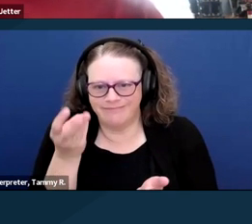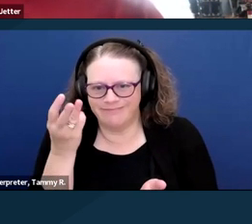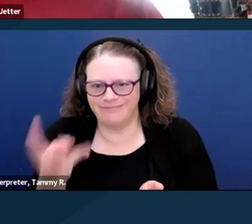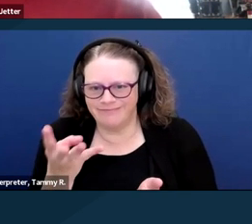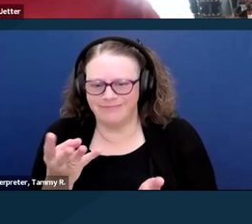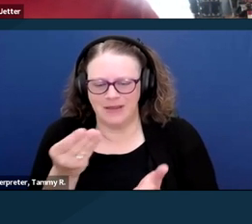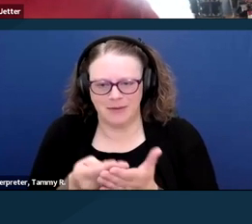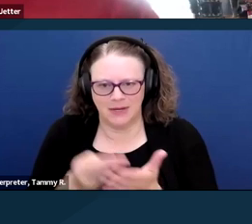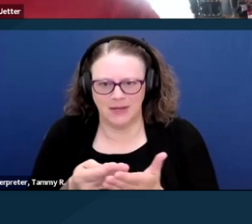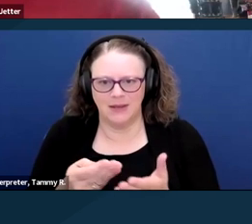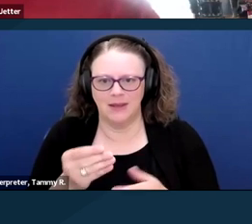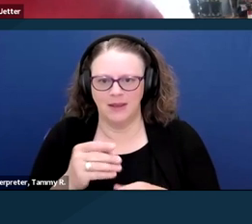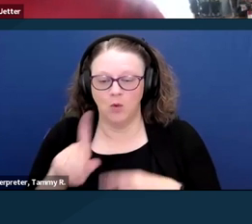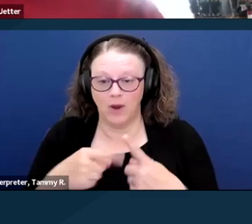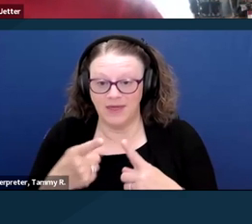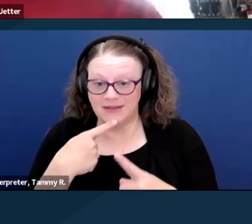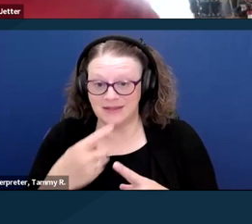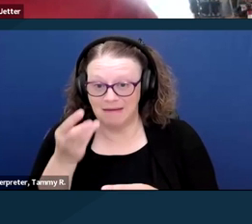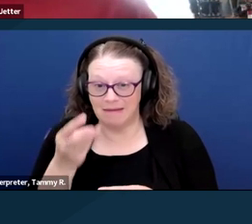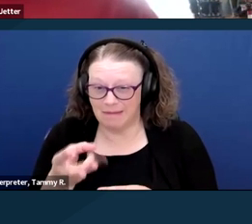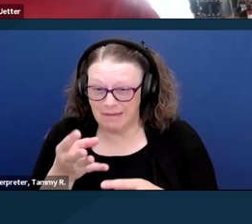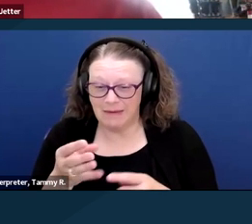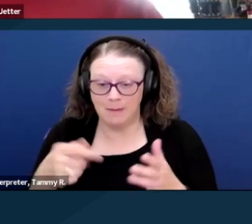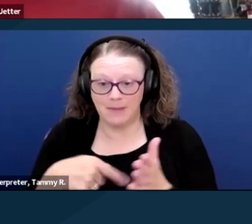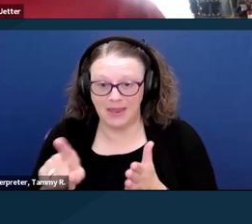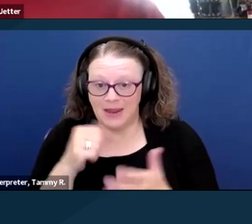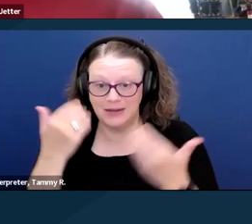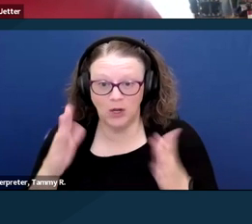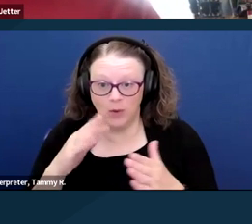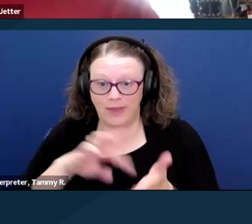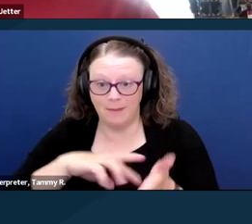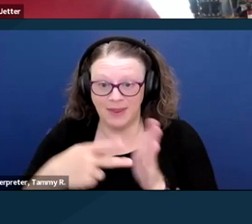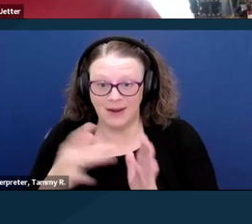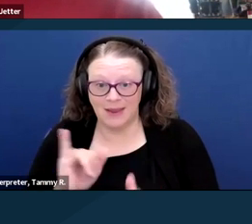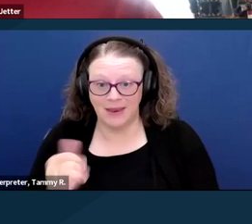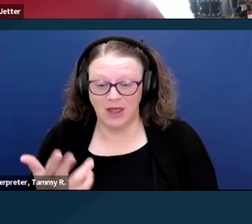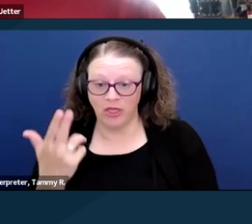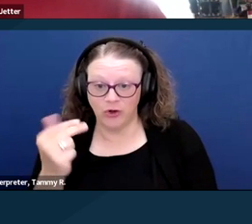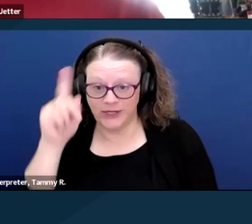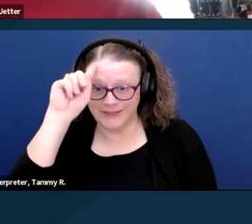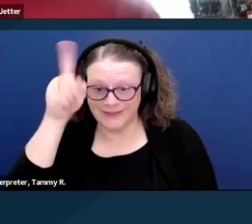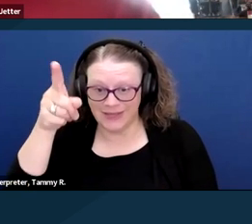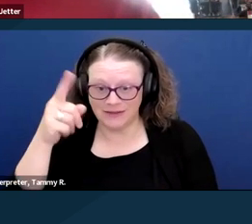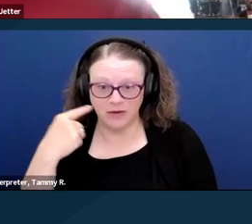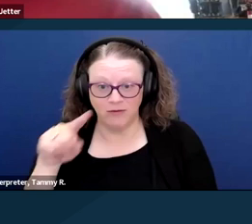But when they said little pay, I didn't know they meant like 13 cents for a week's pay.